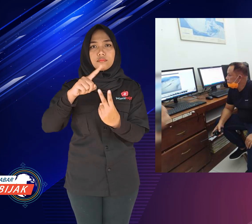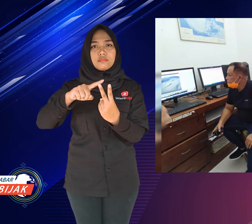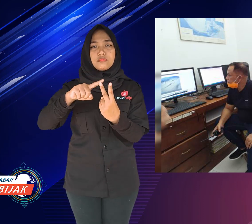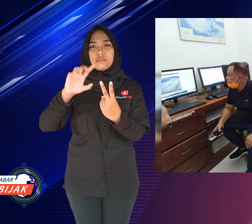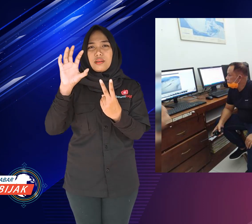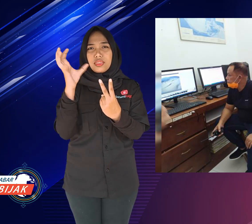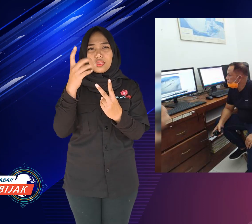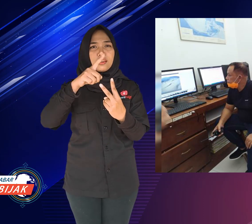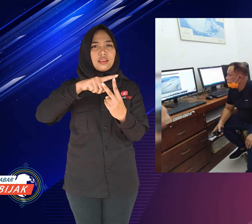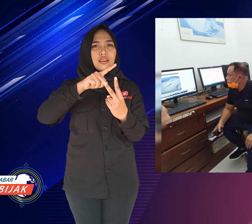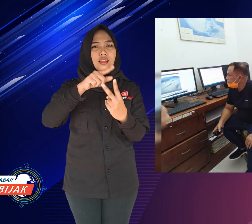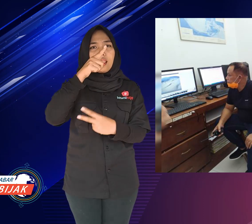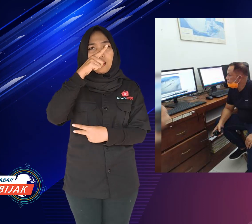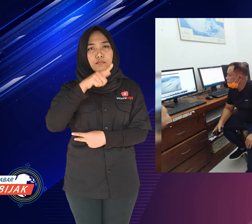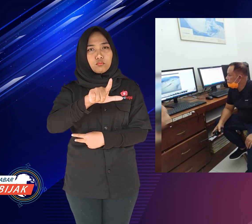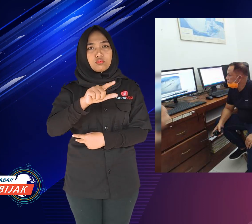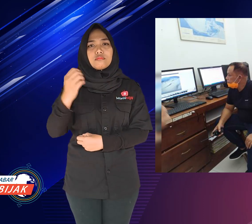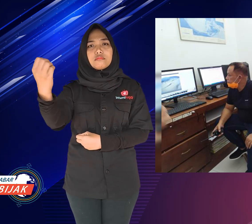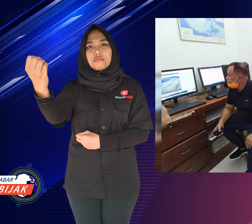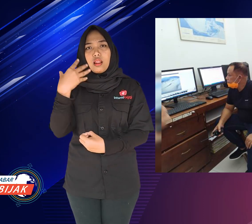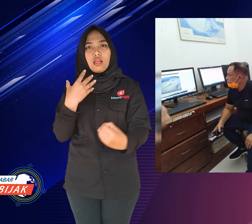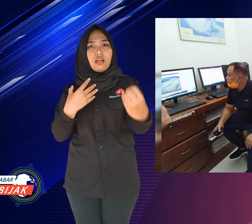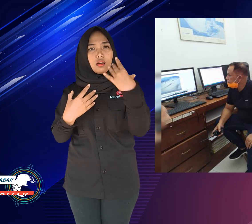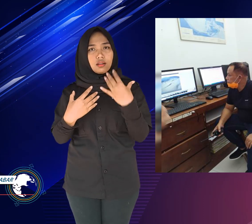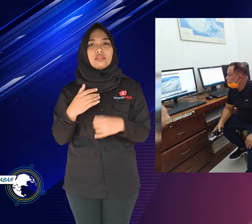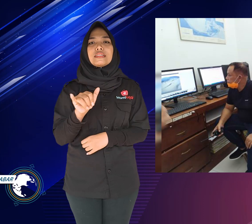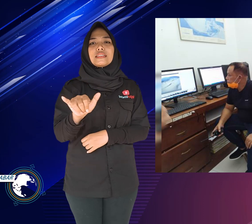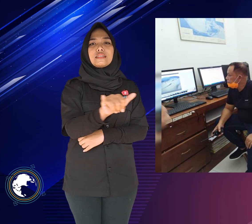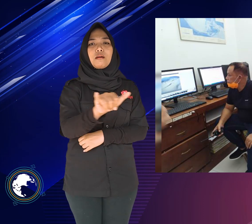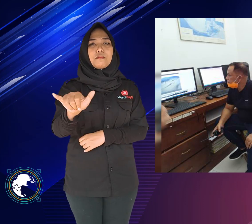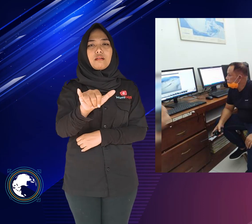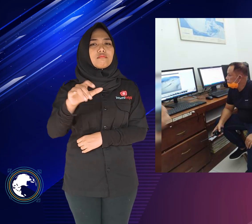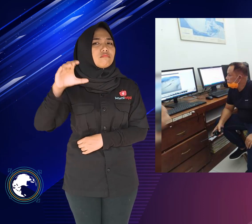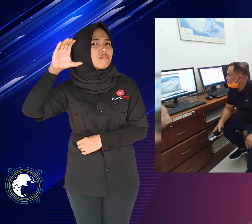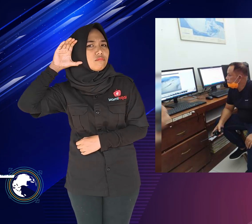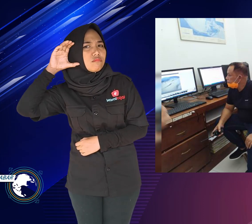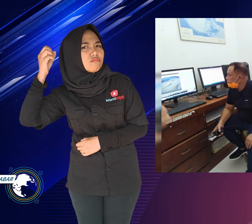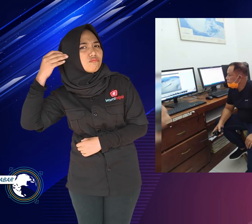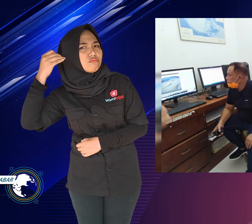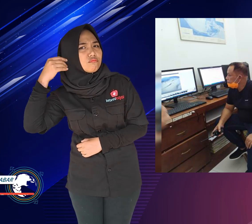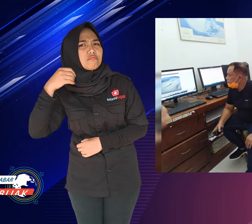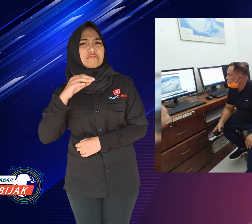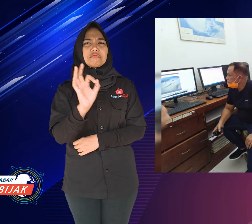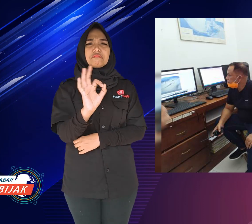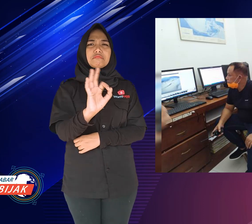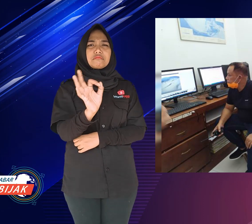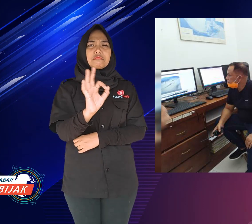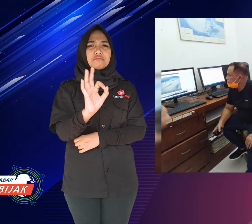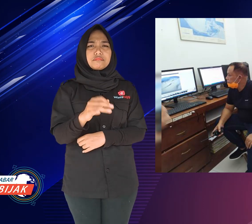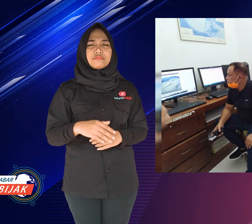even in Banten and Lampung the same did not hear too.